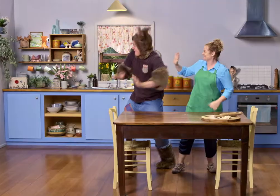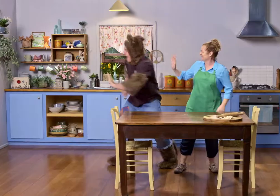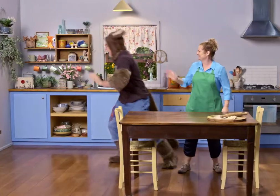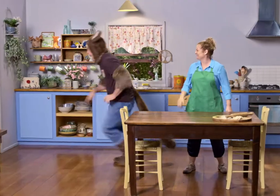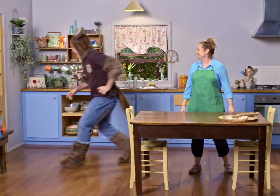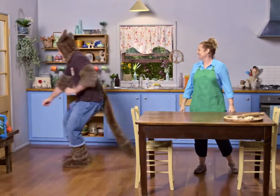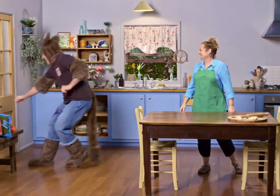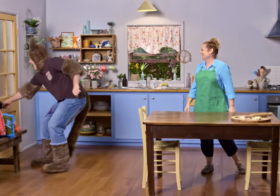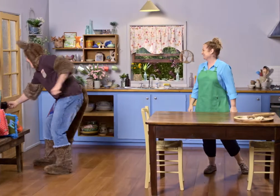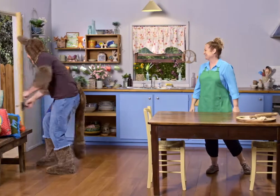Bye. Bye.